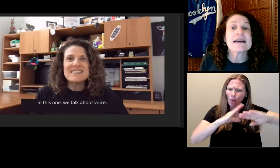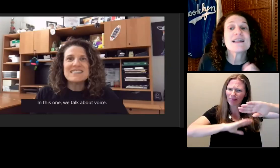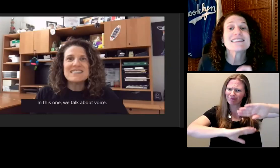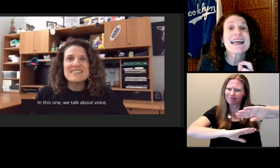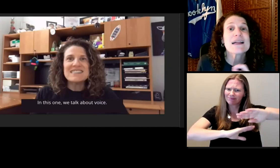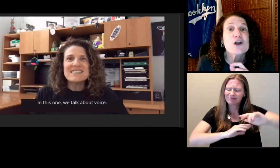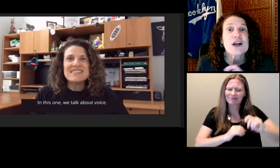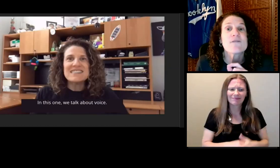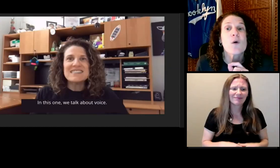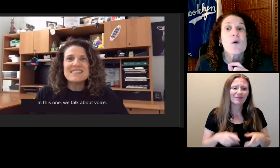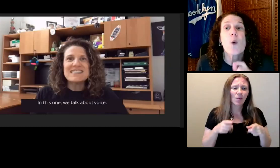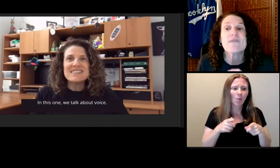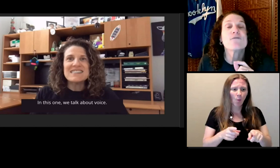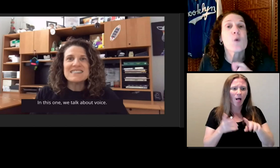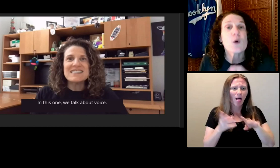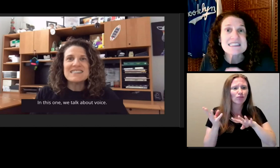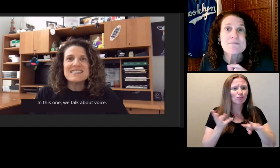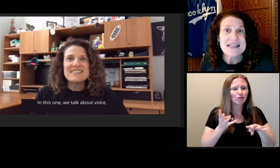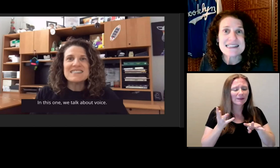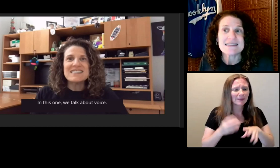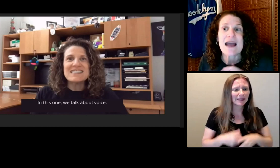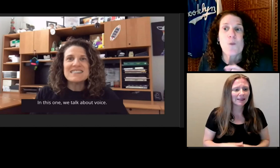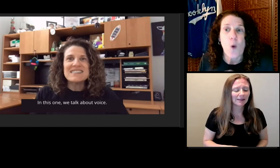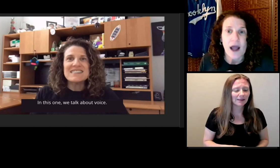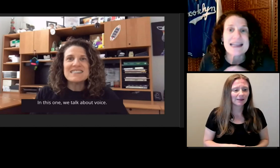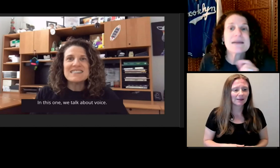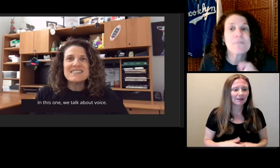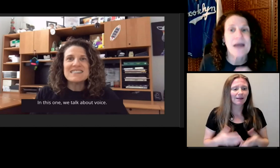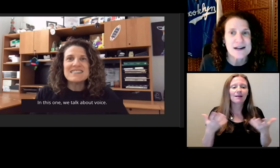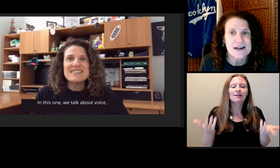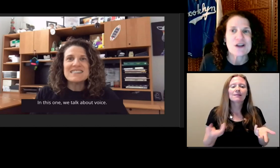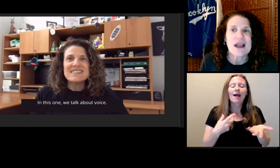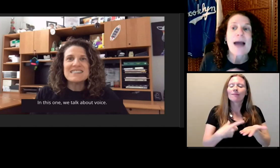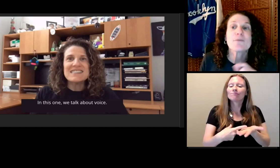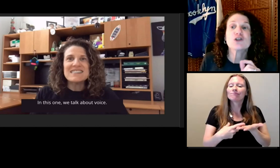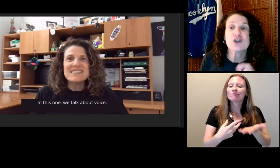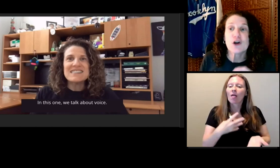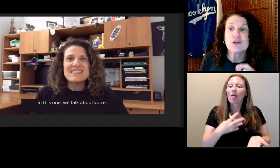Now let's take a look at what voice means and why it matters.